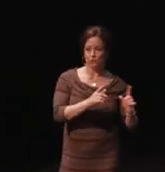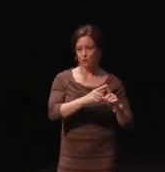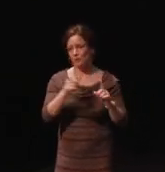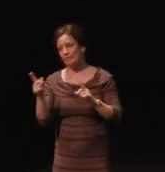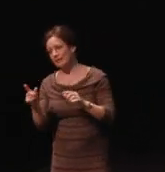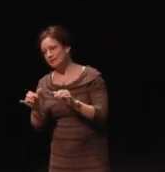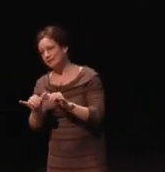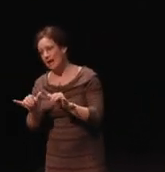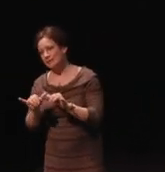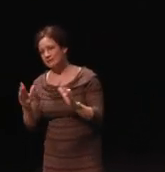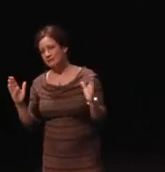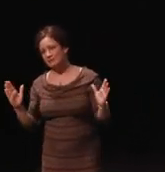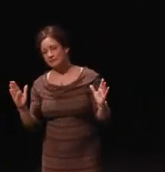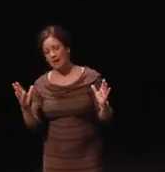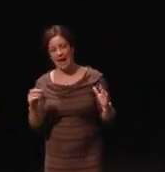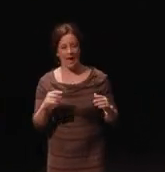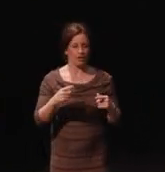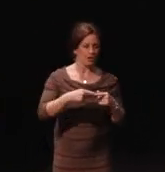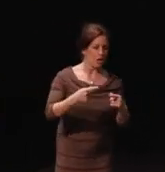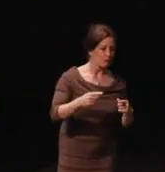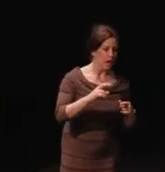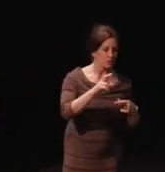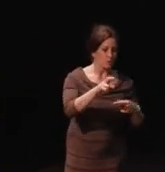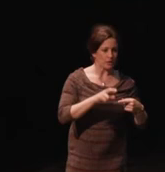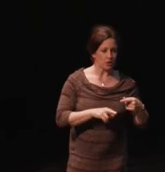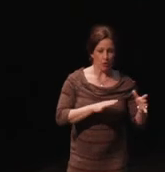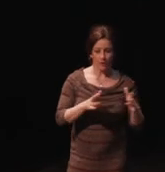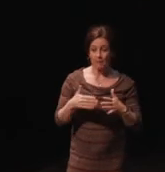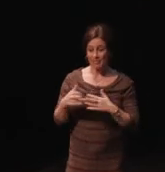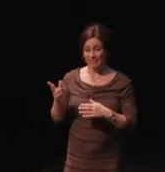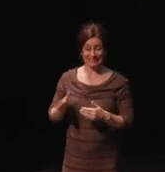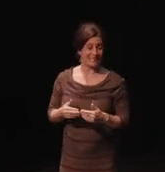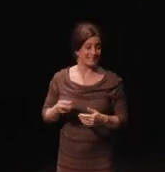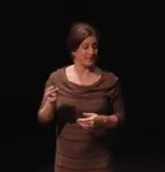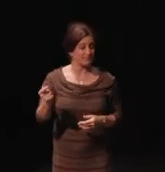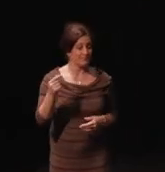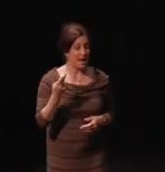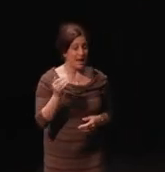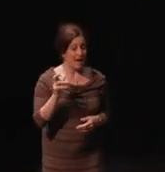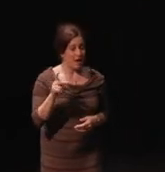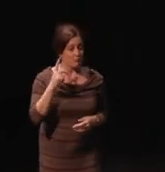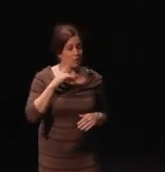but this is a really quick and easy hack for early prototype saying, ''Can you even do this?